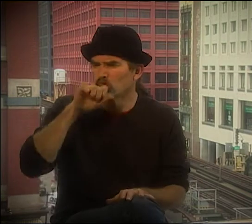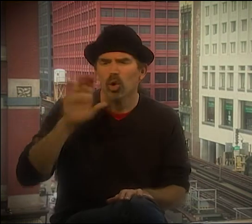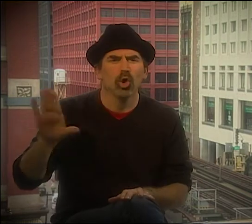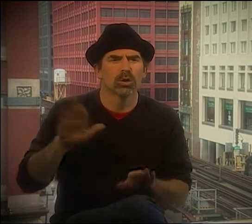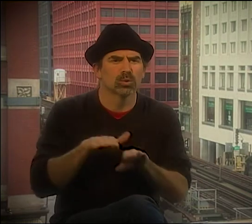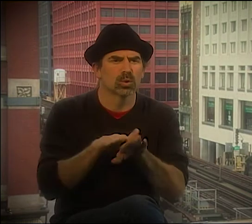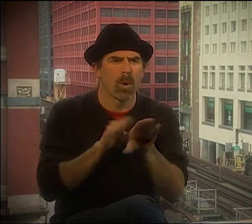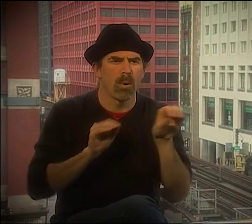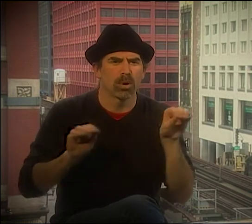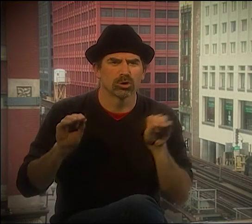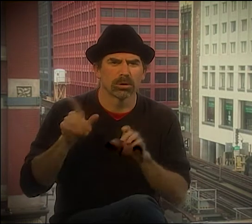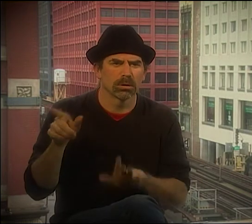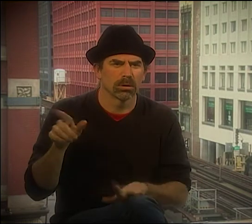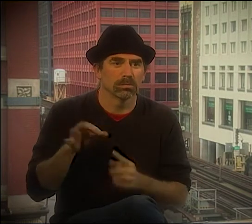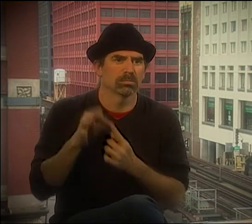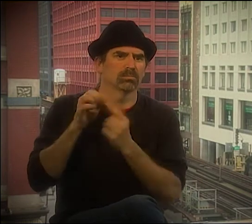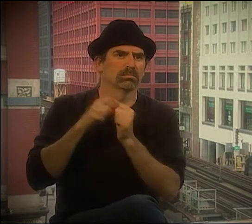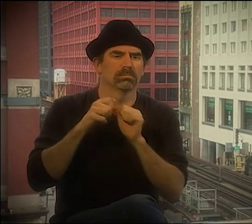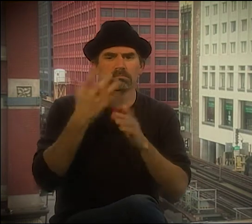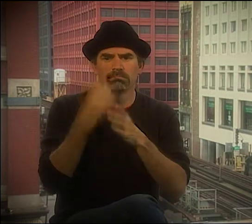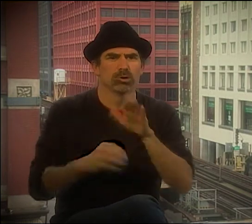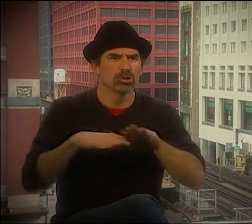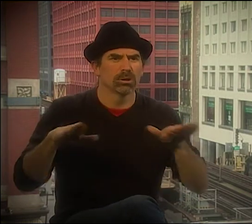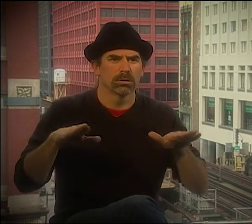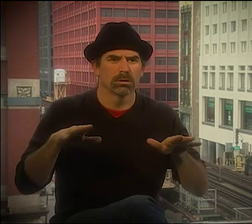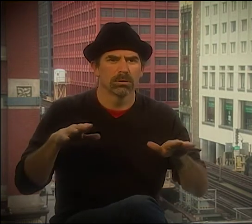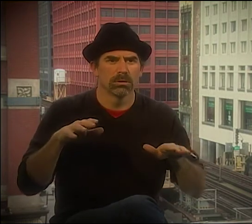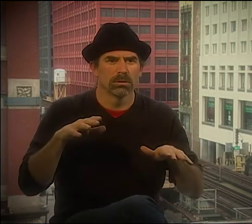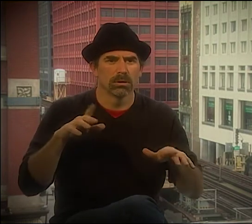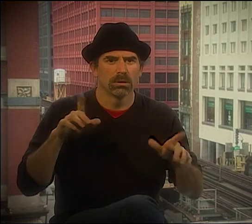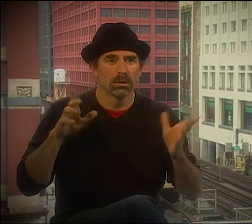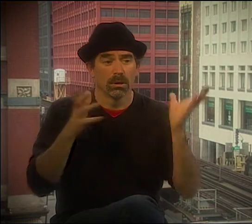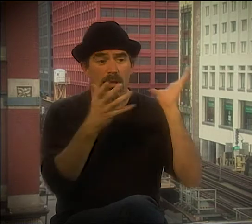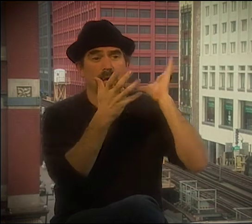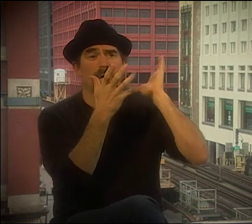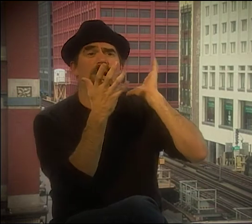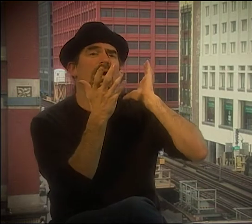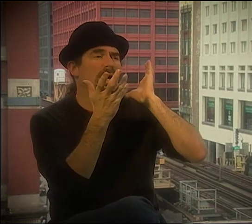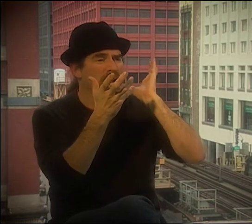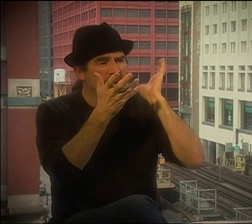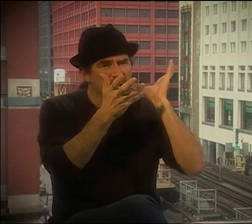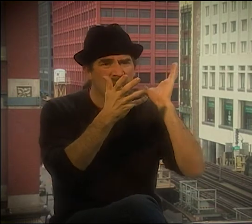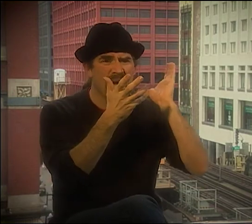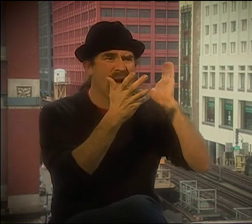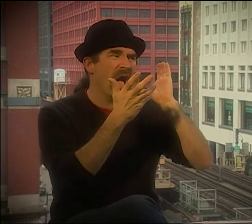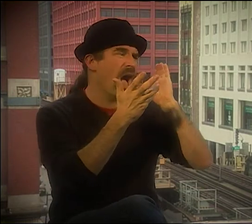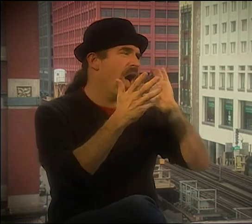SOMETHING THAT WAS MORE PERSONAL TO HER THAT SHE NEEDED TO EXPRESS. HER TEXTURE WAS DIFFERENT THAN MINE.